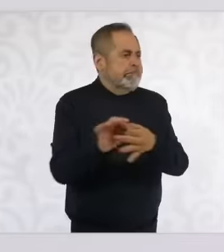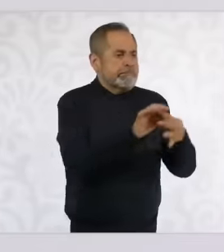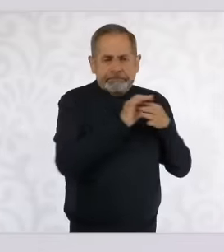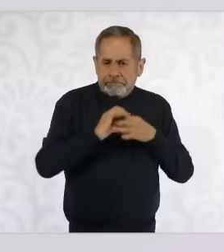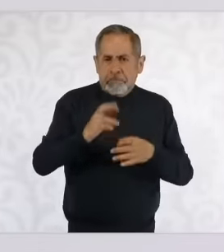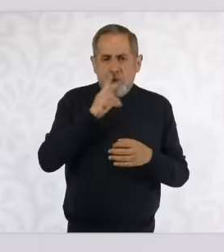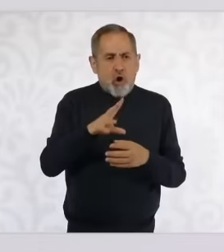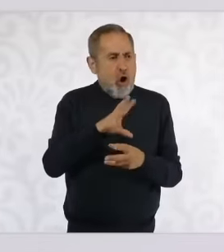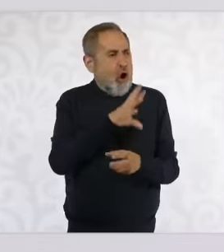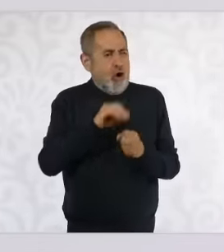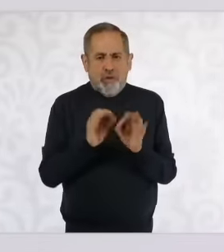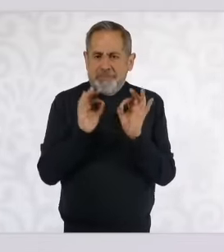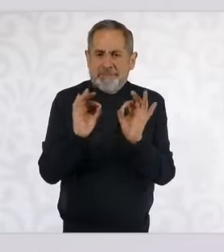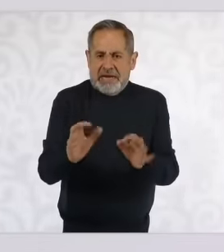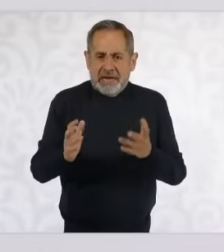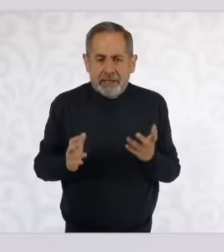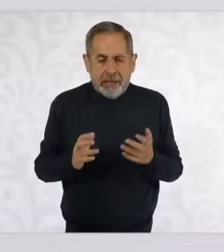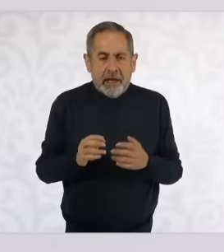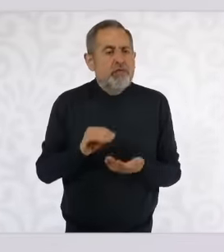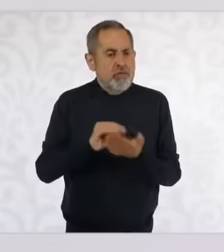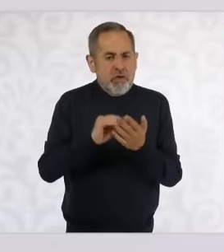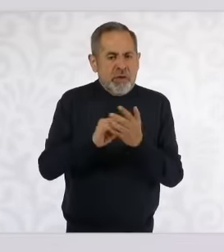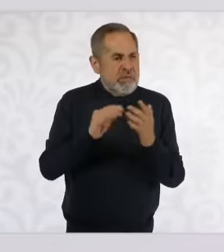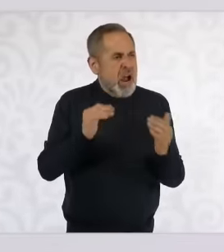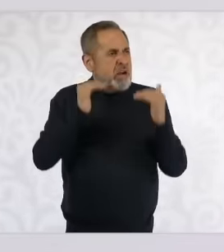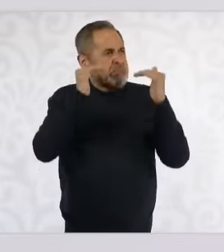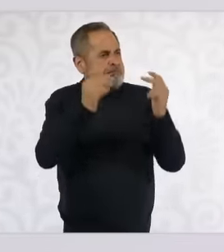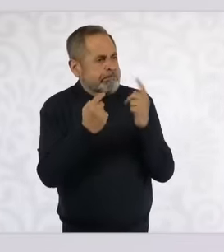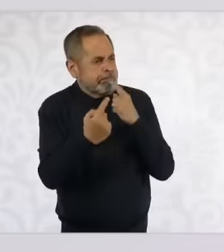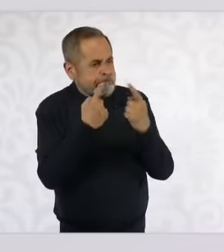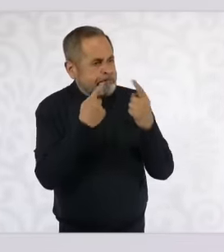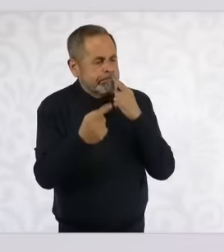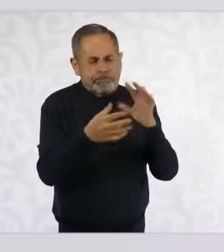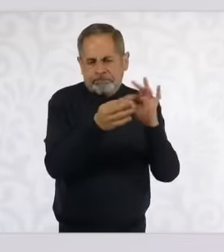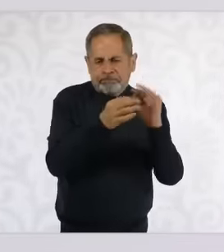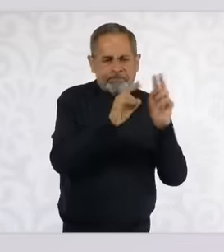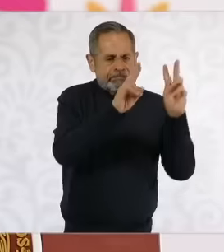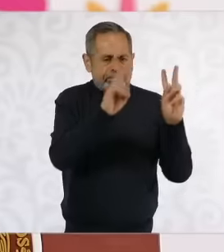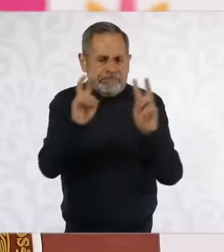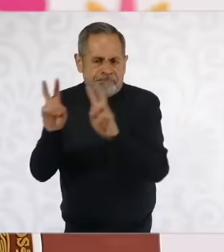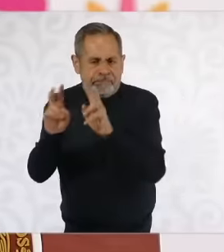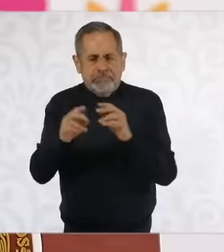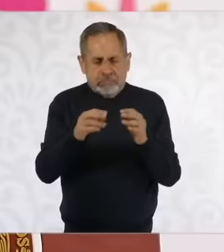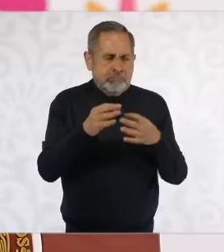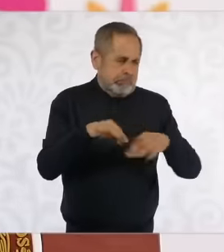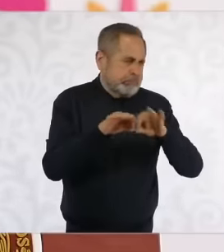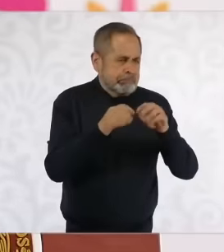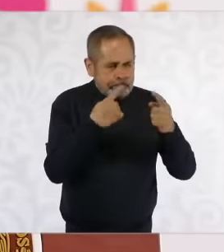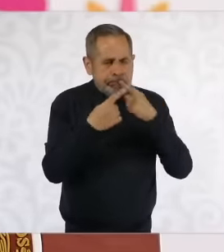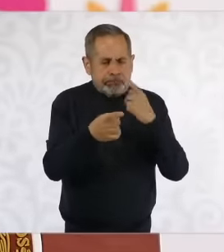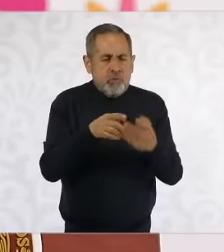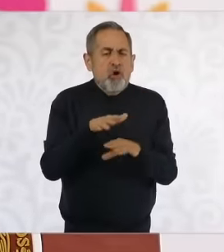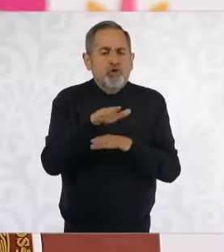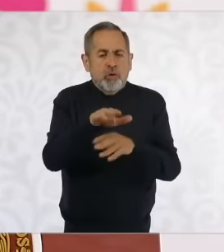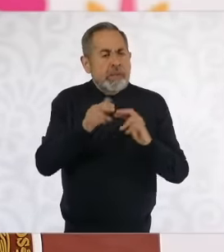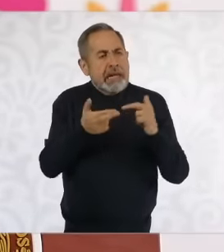continue with the high-level dialogues for the issues uh related to our relationship from